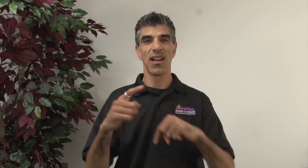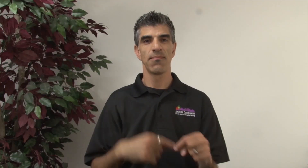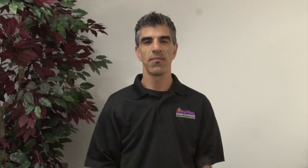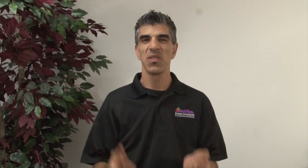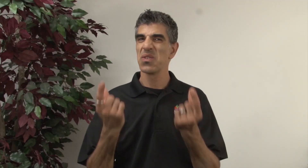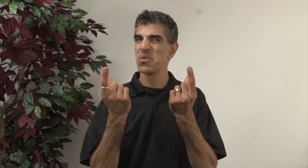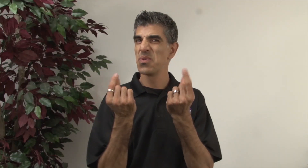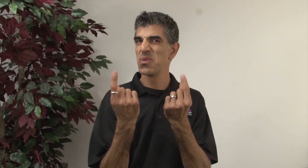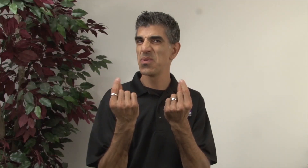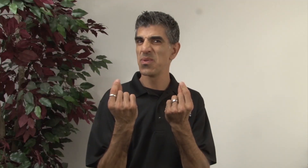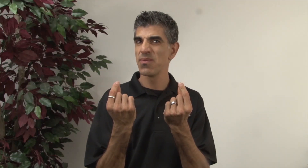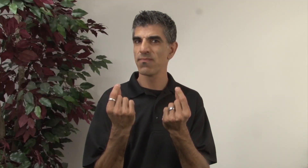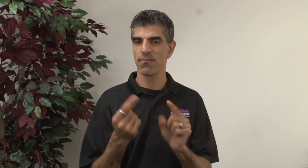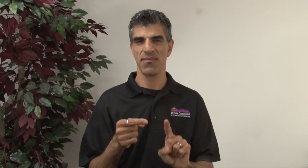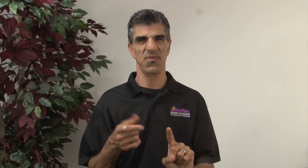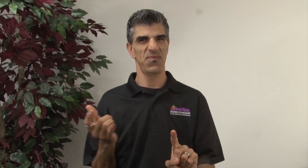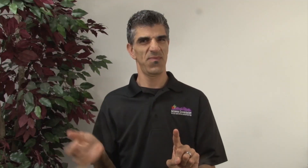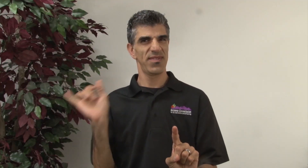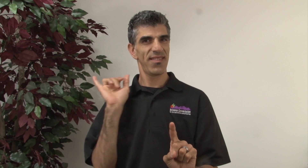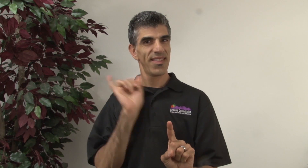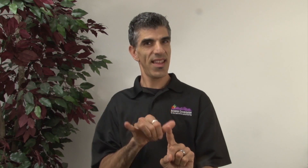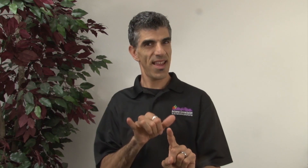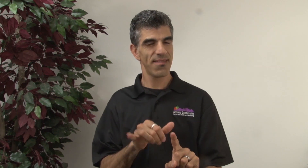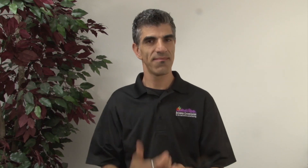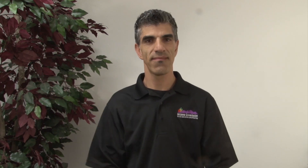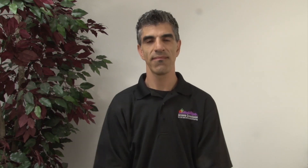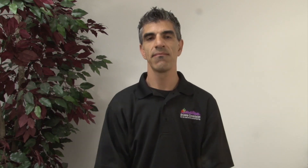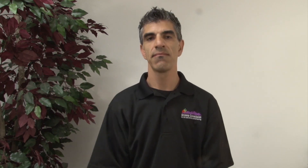The Sign, "what-do," Let me explain what that means.